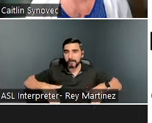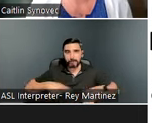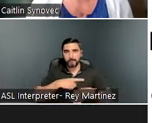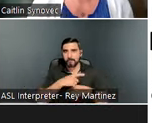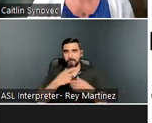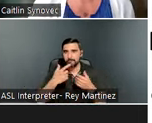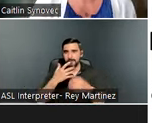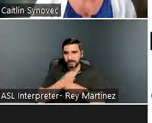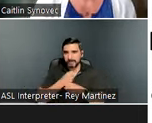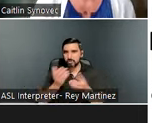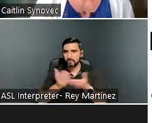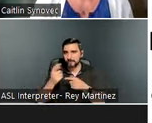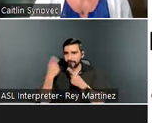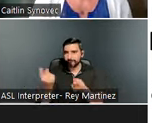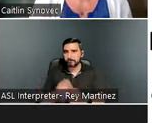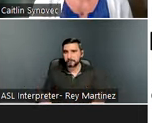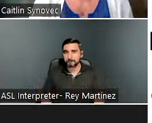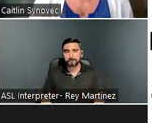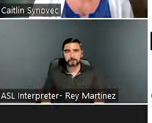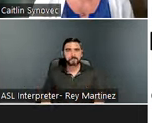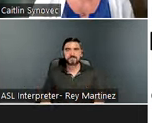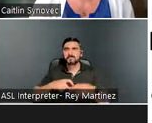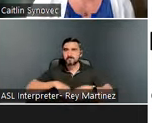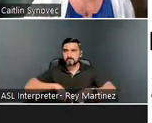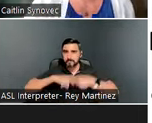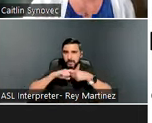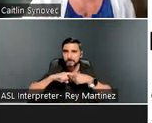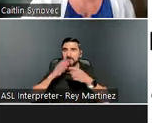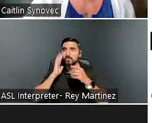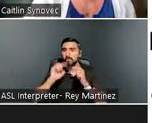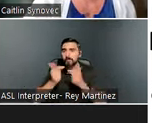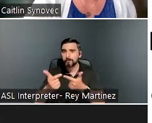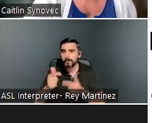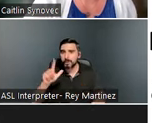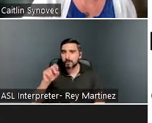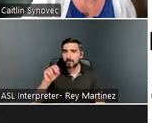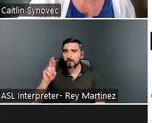medical care. So I’m going to pause there and I believe that I’m transitioning it now to Lori.